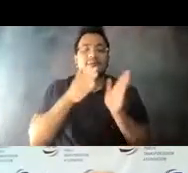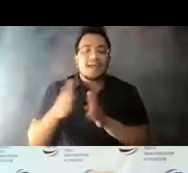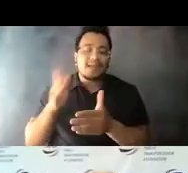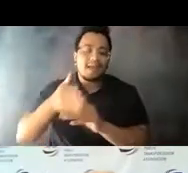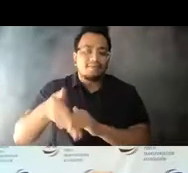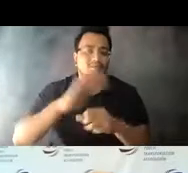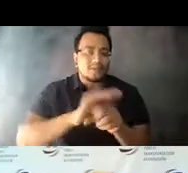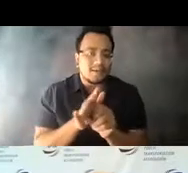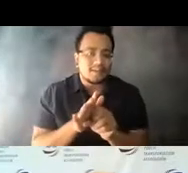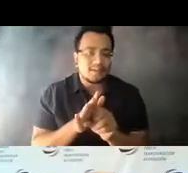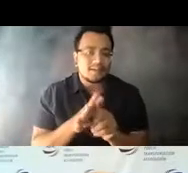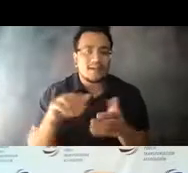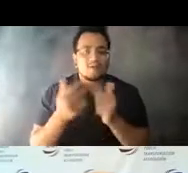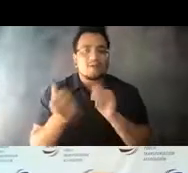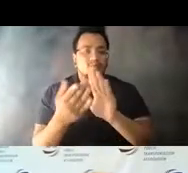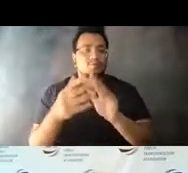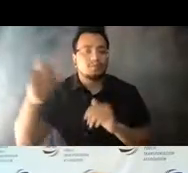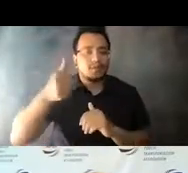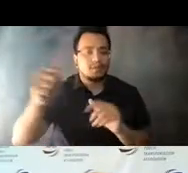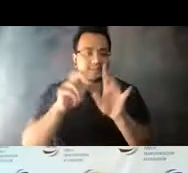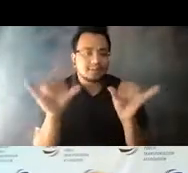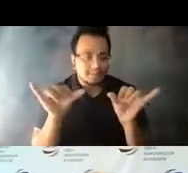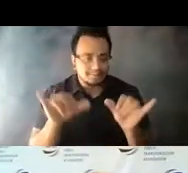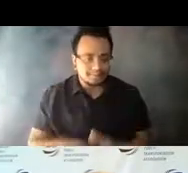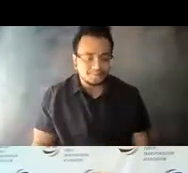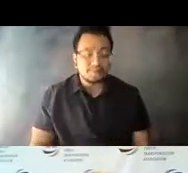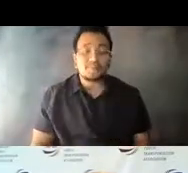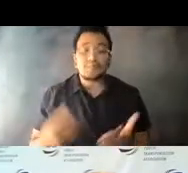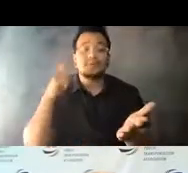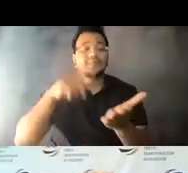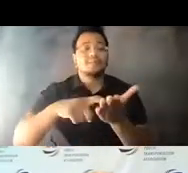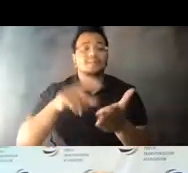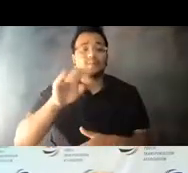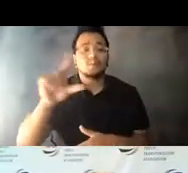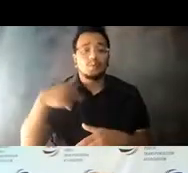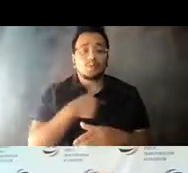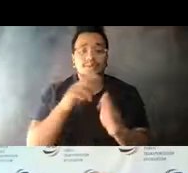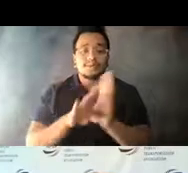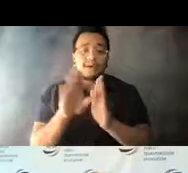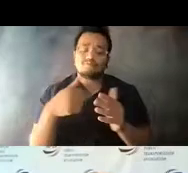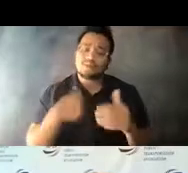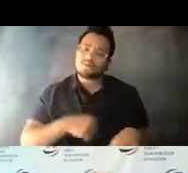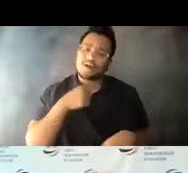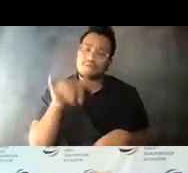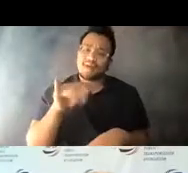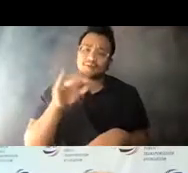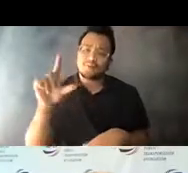14:11:33 I first want to mention a tool that we recently developed and I'm very proud of it, the APTA ridership dashboard.